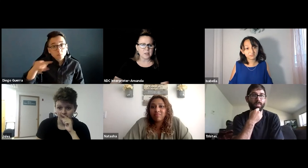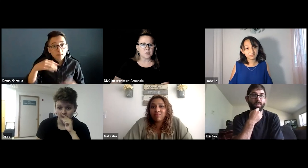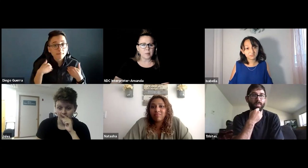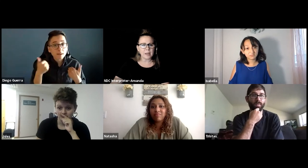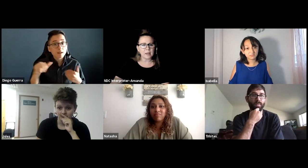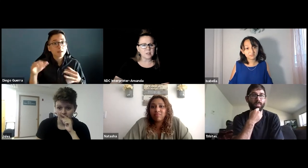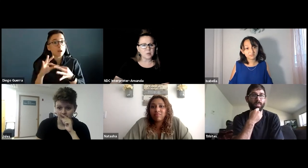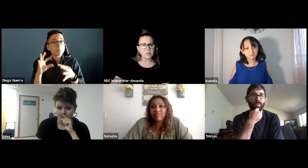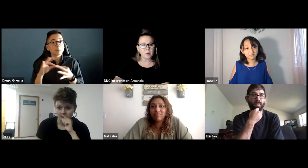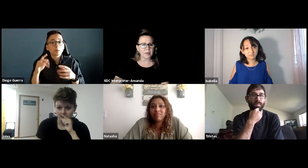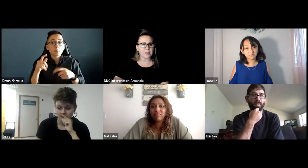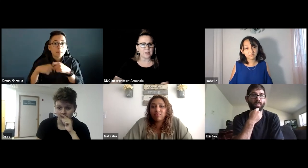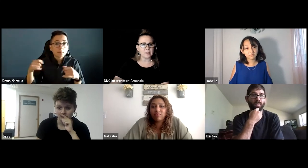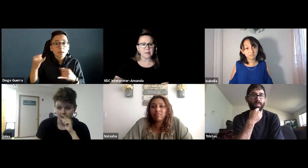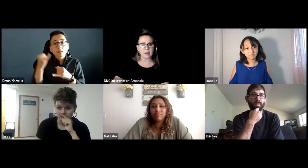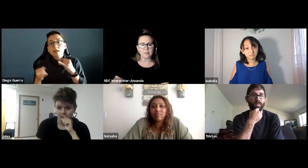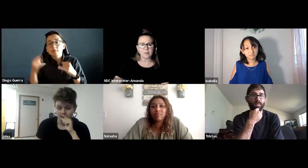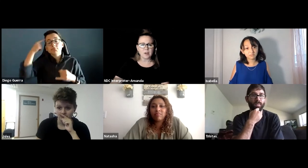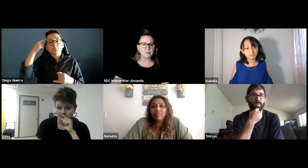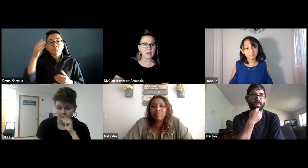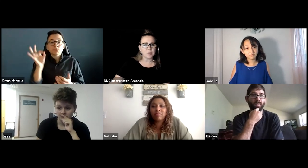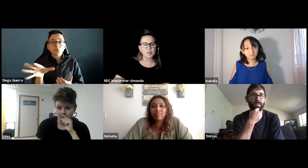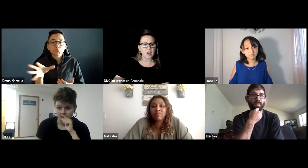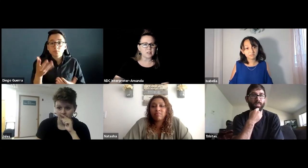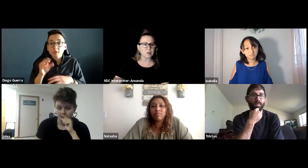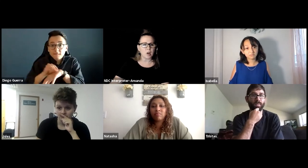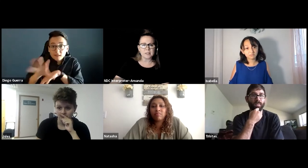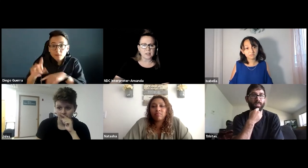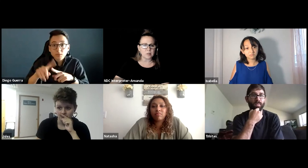So I'm going to ask you if you have any kind of final thoughts or comments that you'd